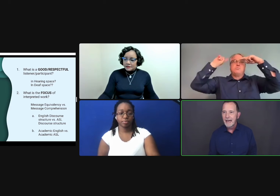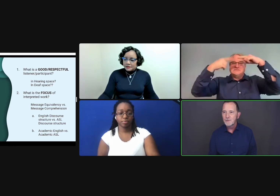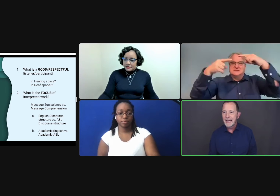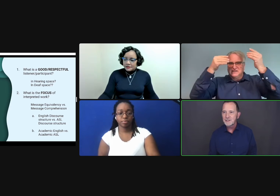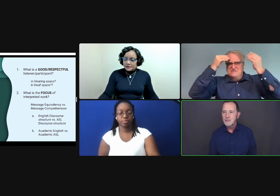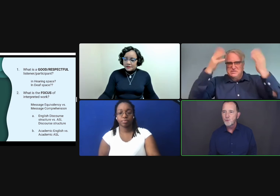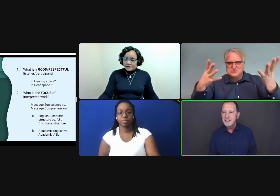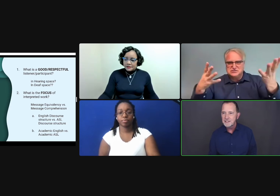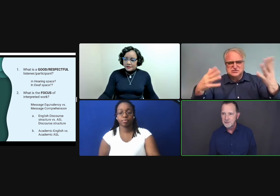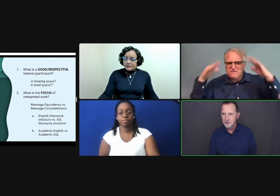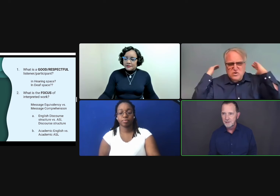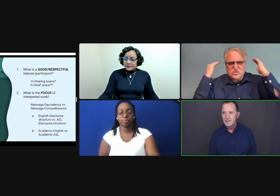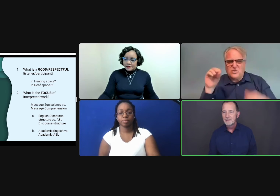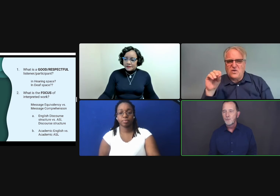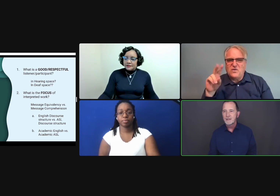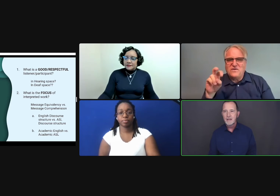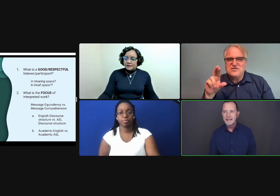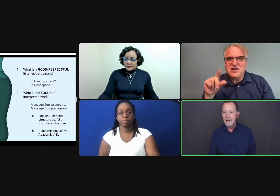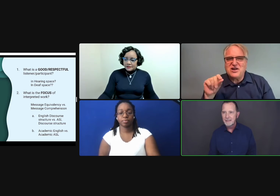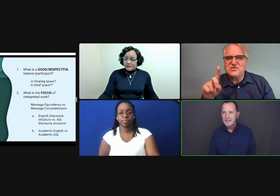I don't actually register what's coming at me.